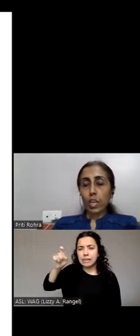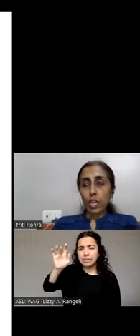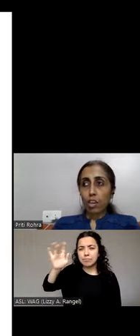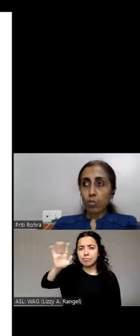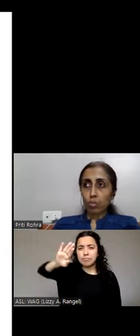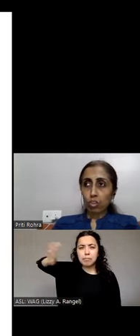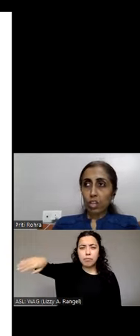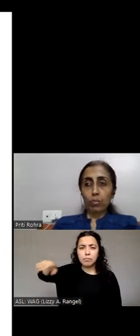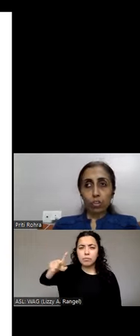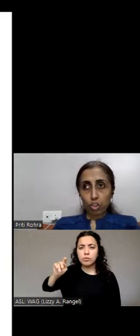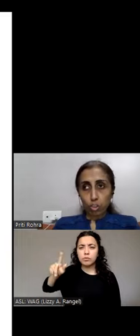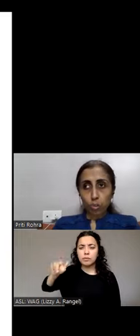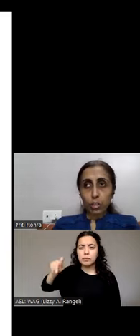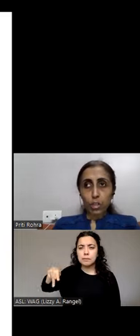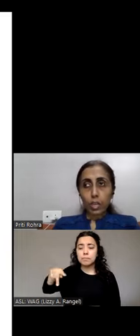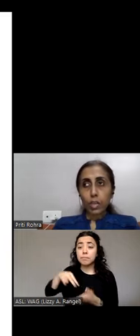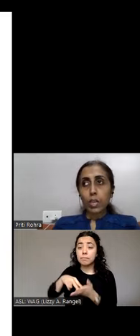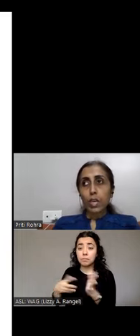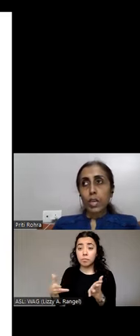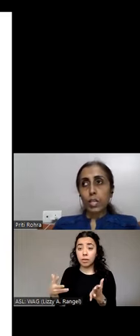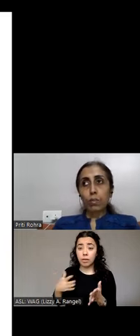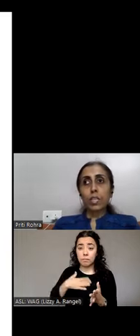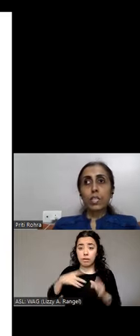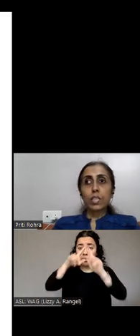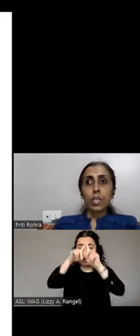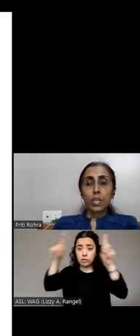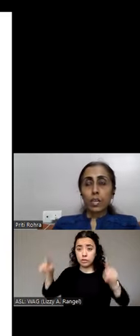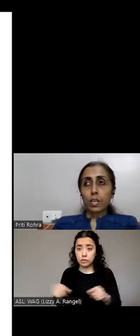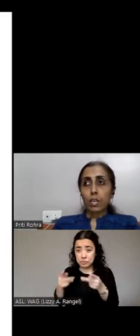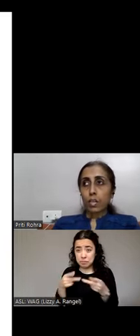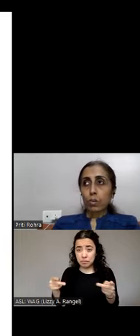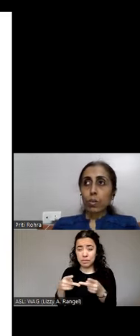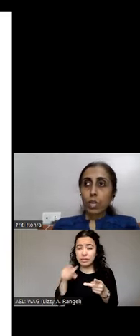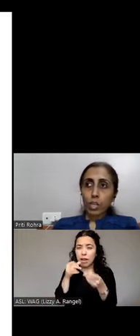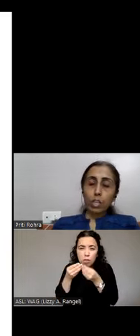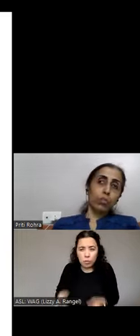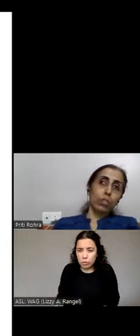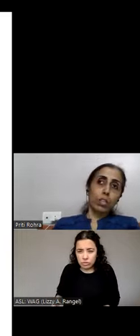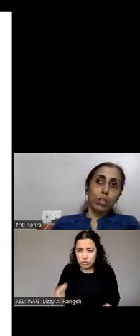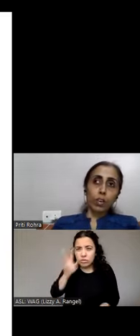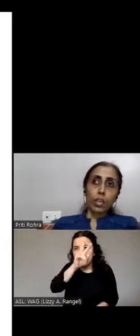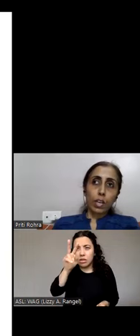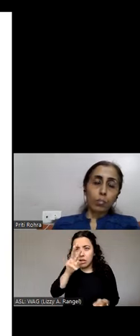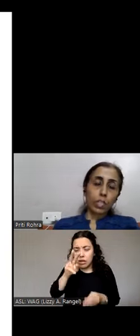A, lose their position on the screen, as well as, you know, continue using the different elements